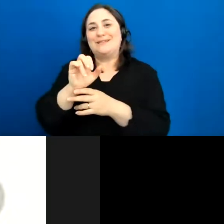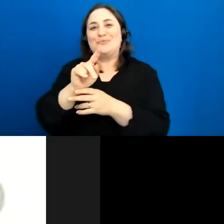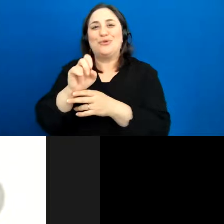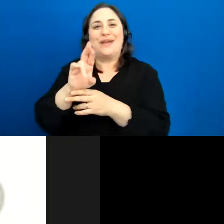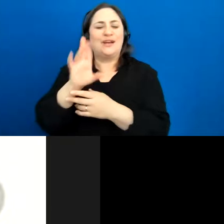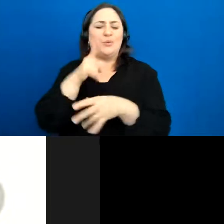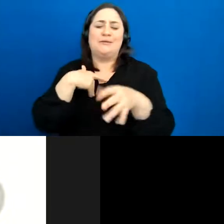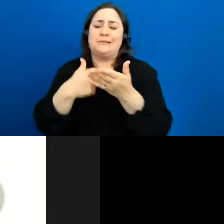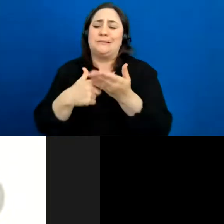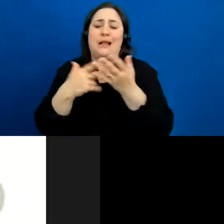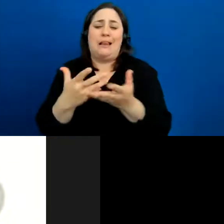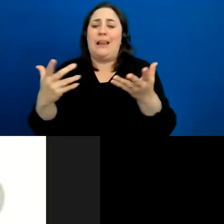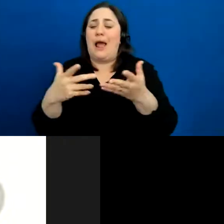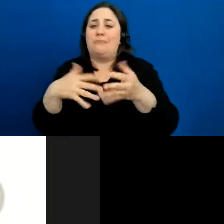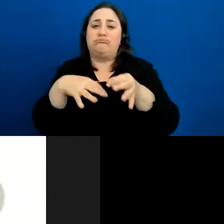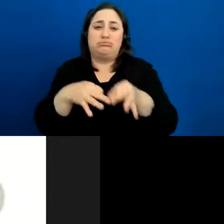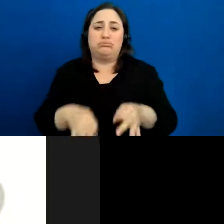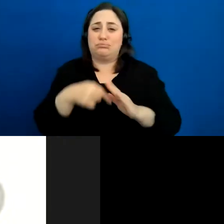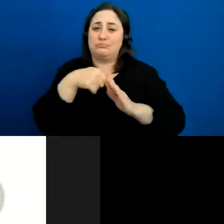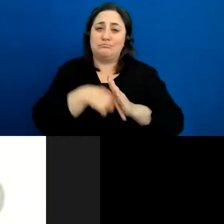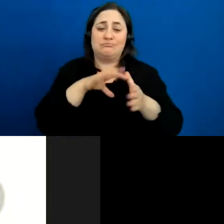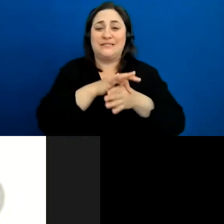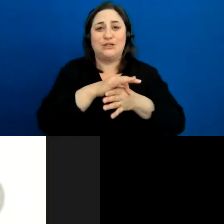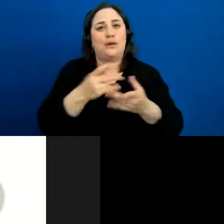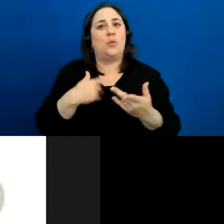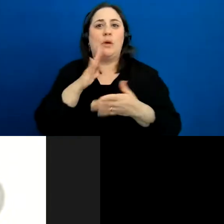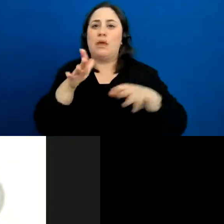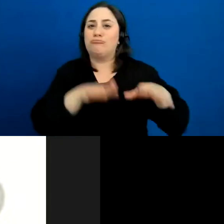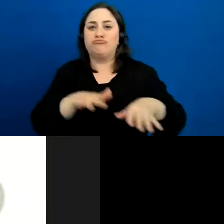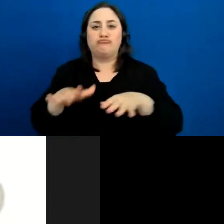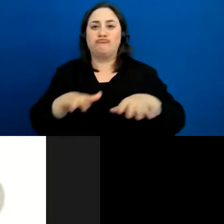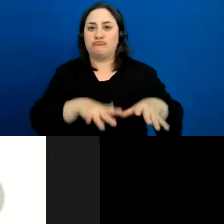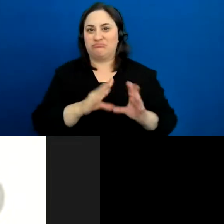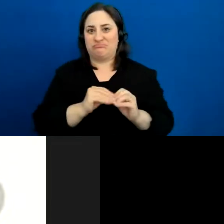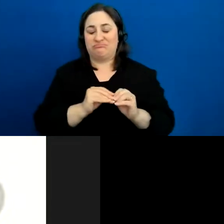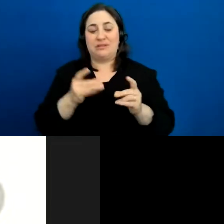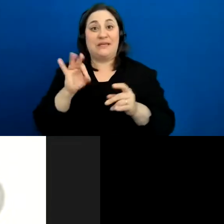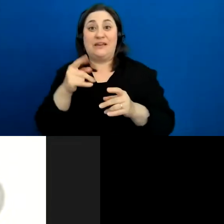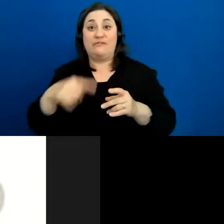to be a really informal session. So if anyone has any questions at any point feel free to